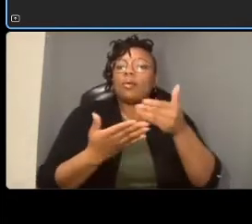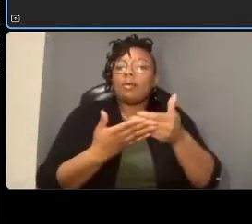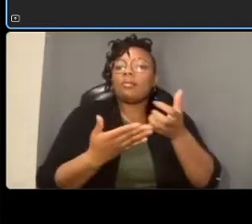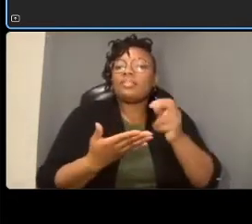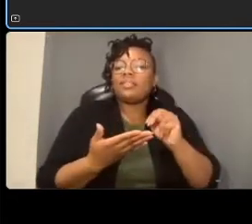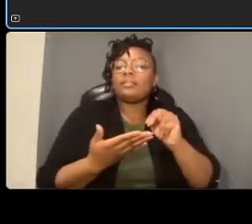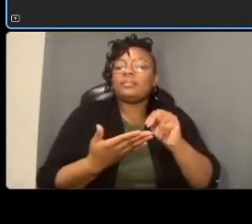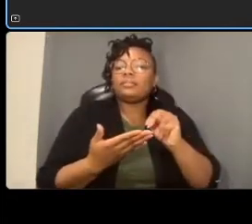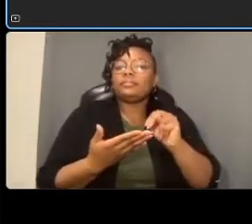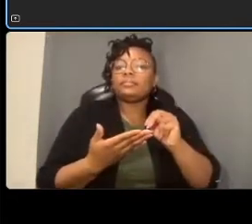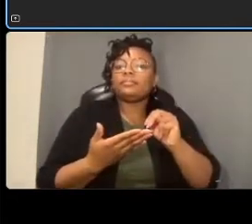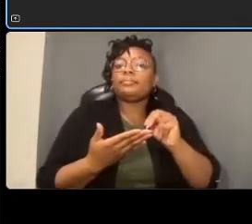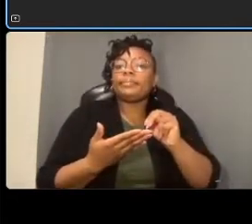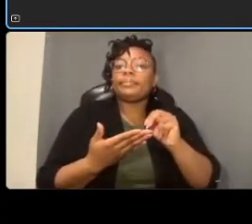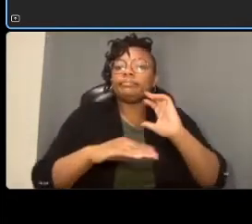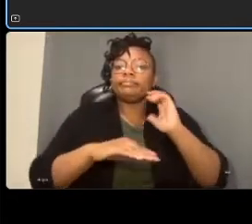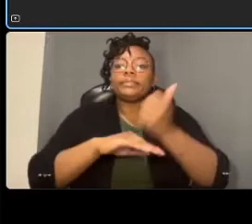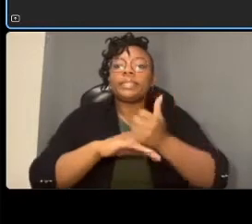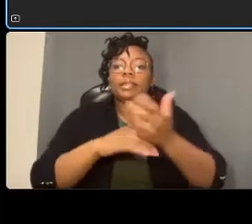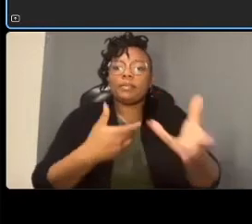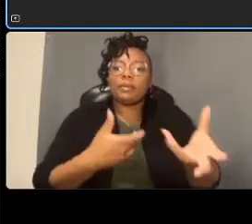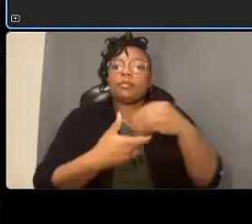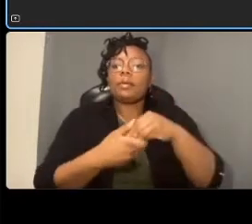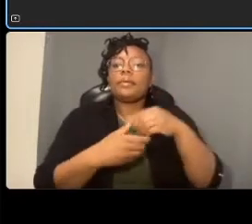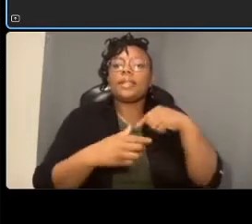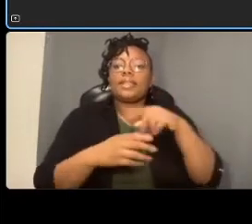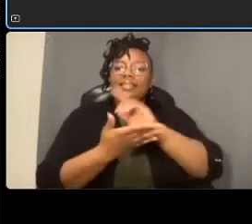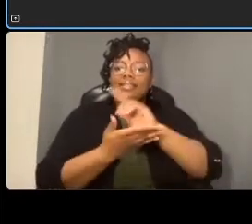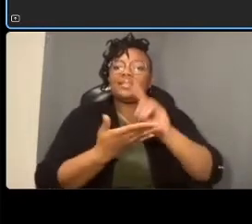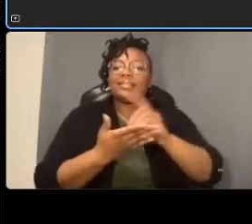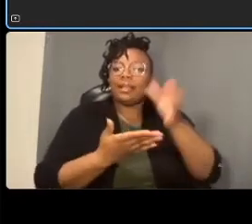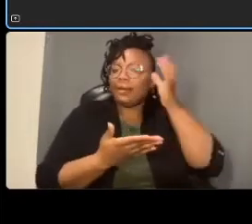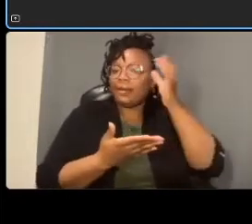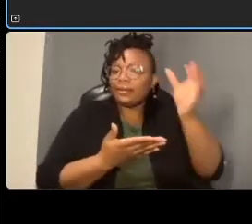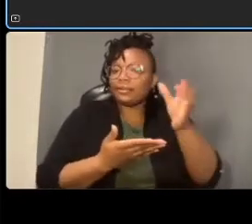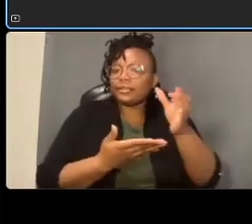design concept as that takes place uh in the second half of this year